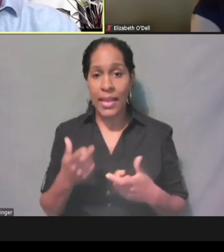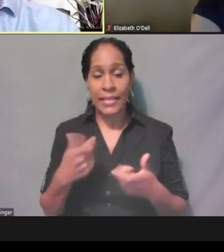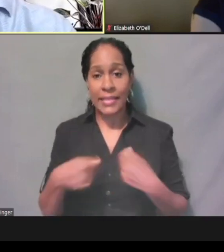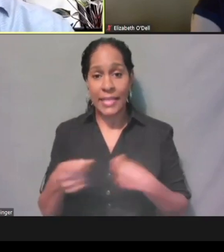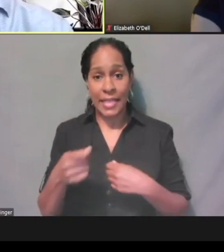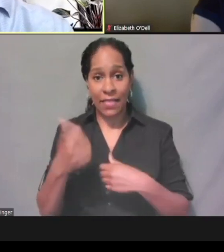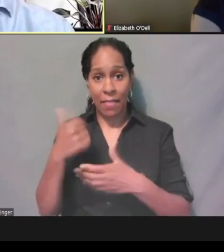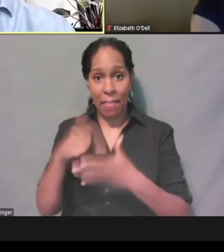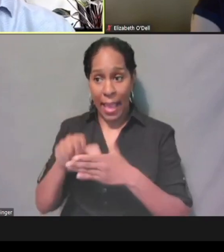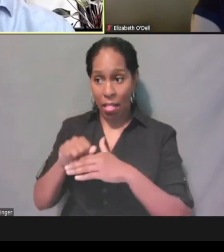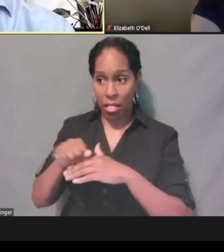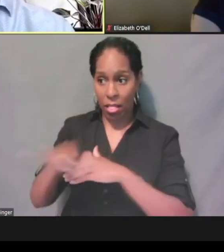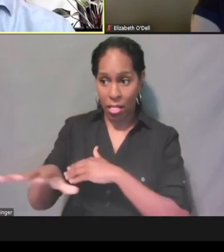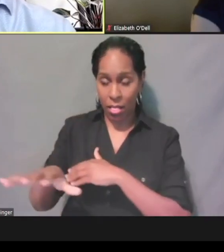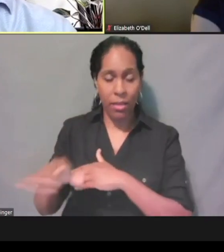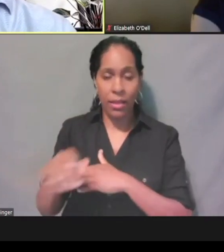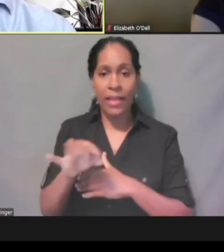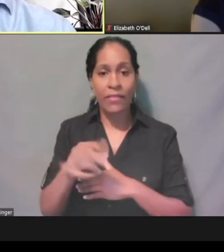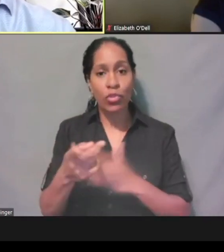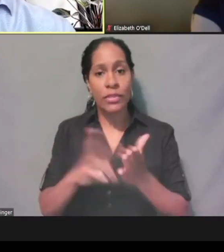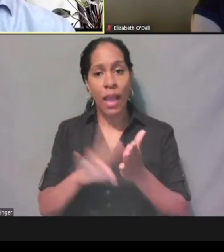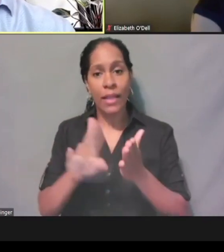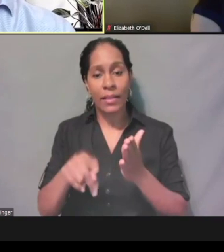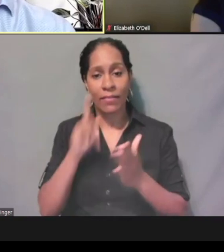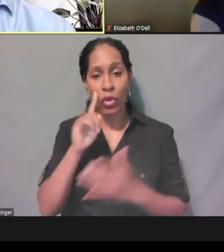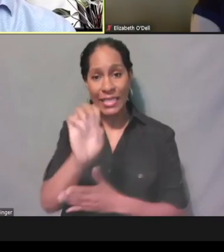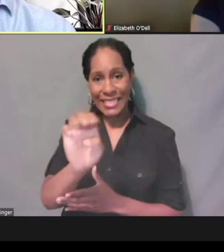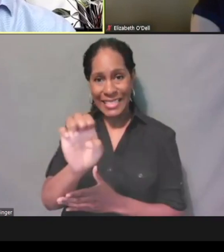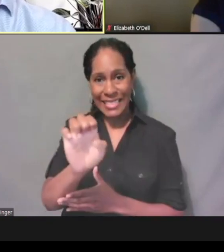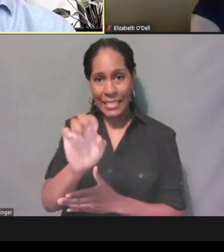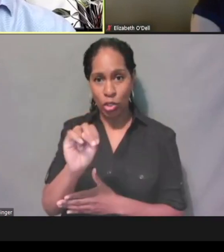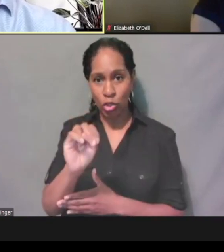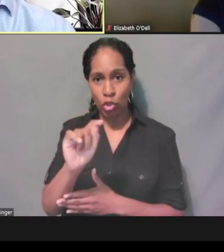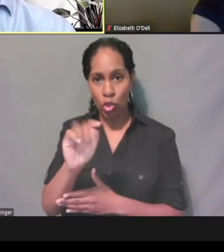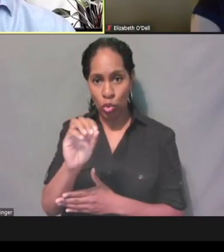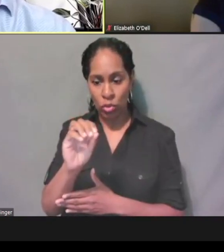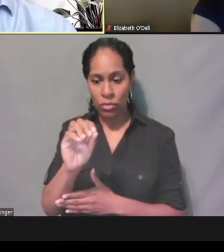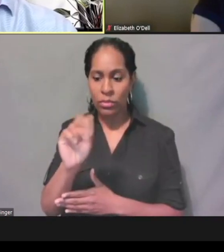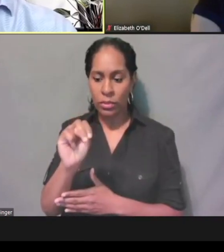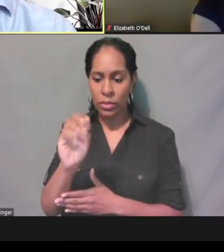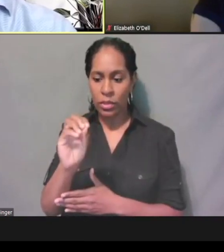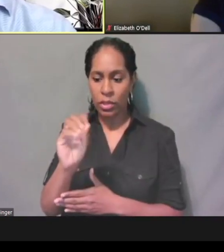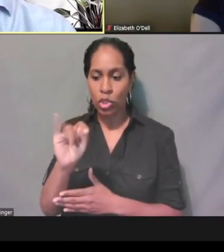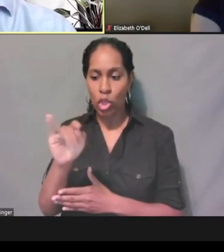If they sign up for eNotices, that notice of additional verifications needed is gonna come.